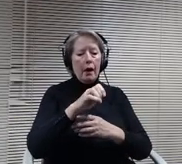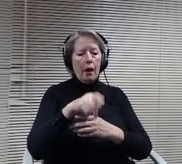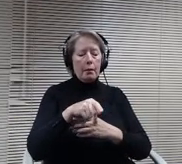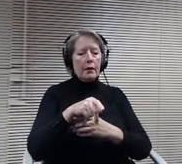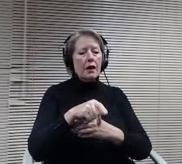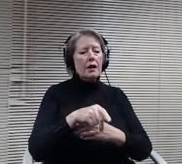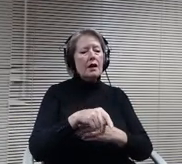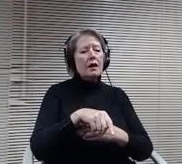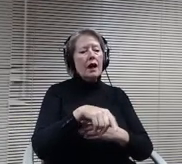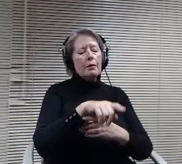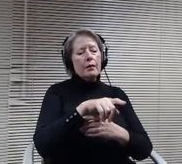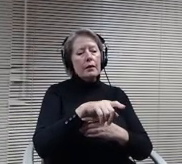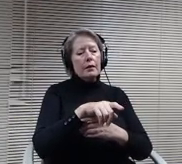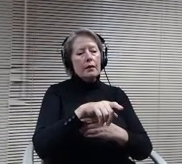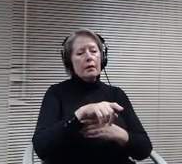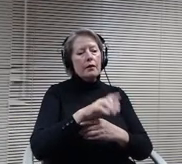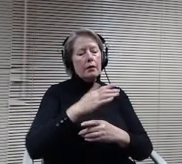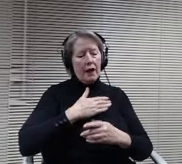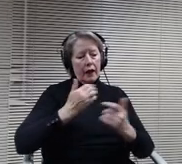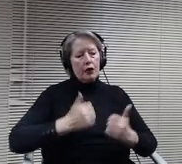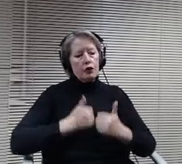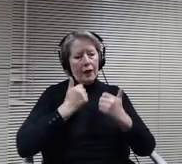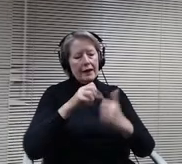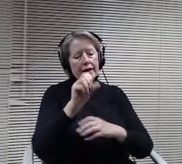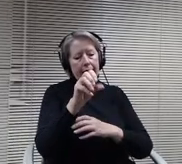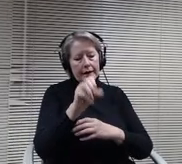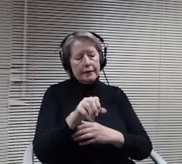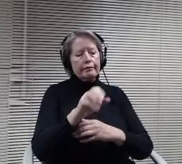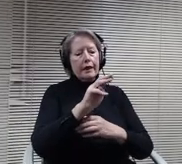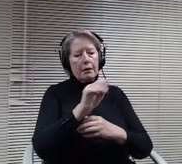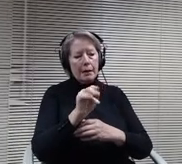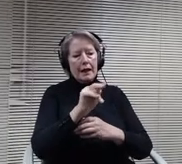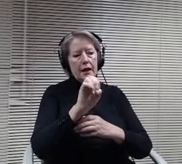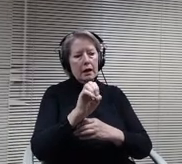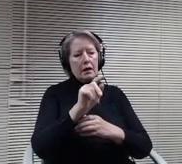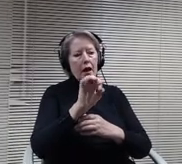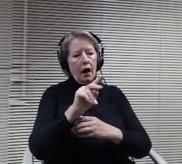15835 Woodgate Rd South in Minne Tonka. I am commenting to